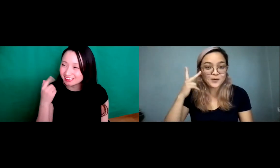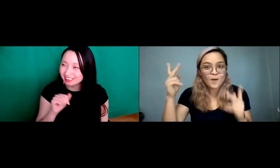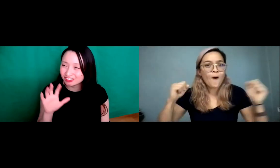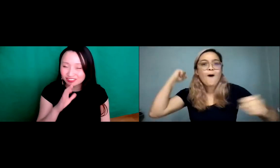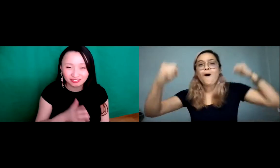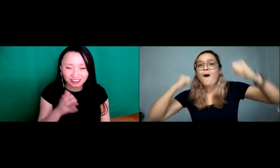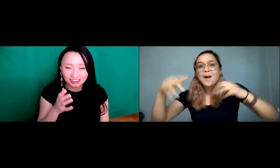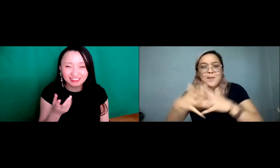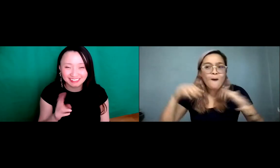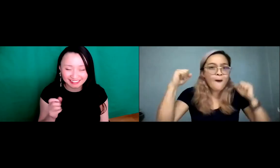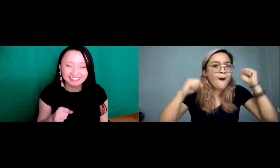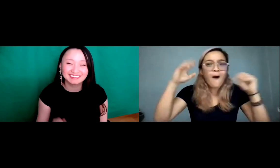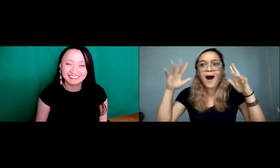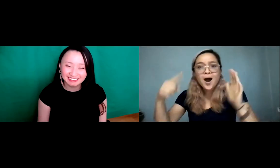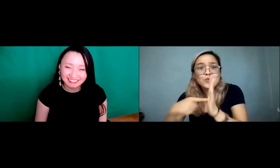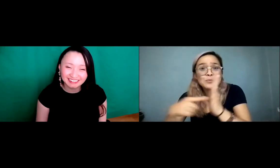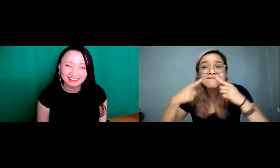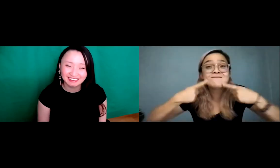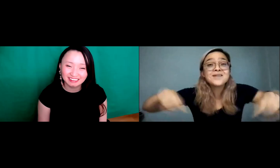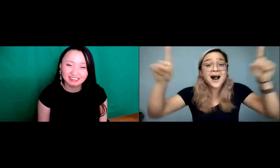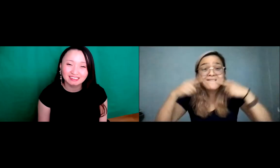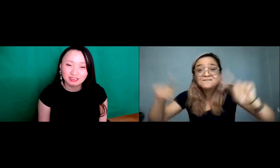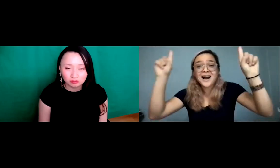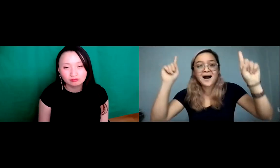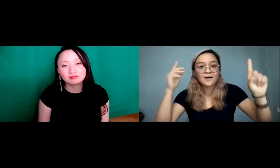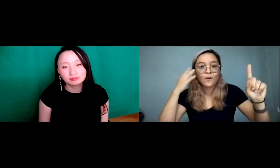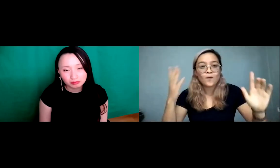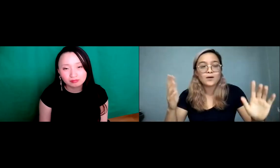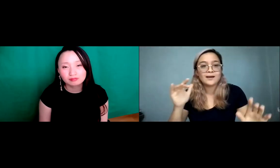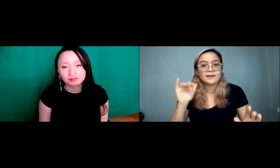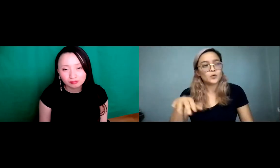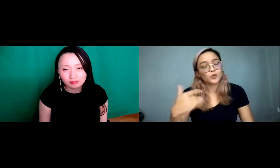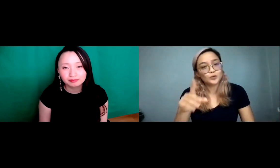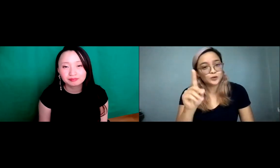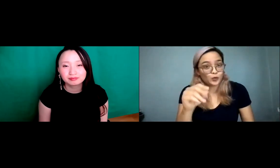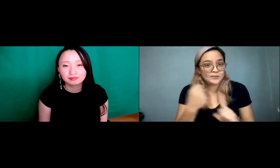Asians, that TV show. Whoa, I mean the representation is there and